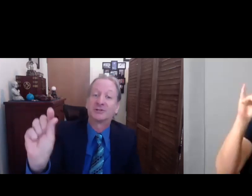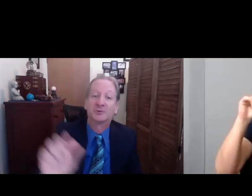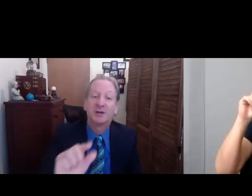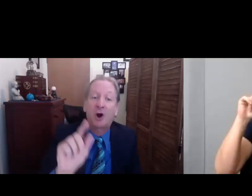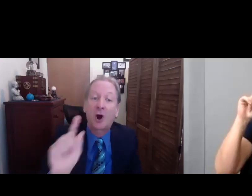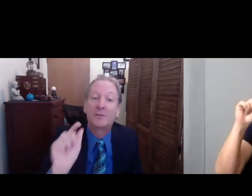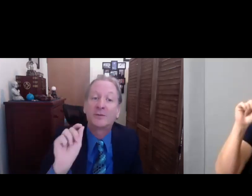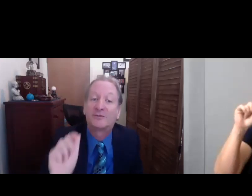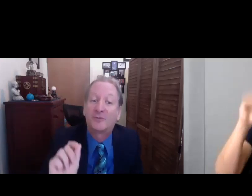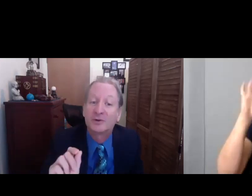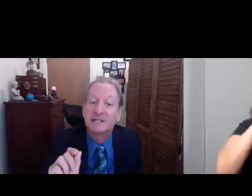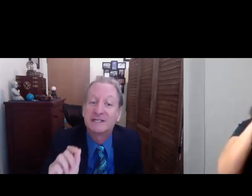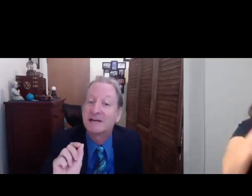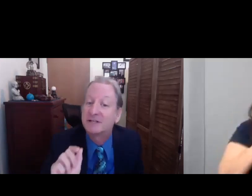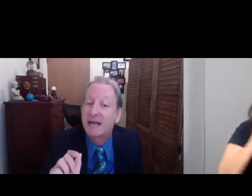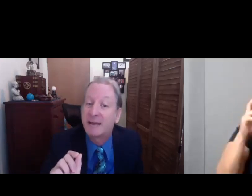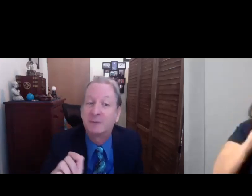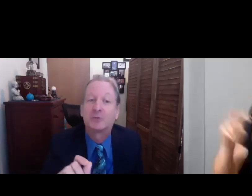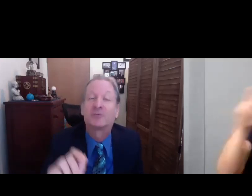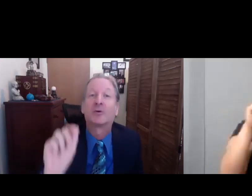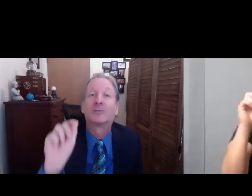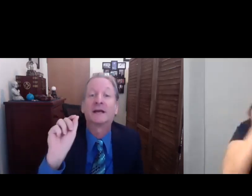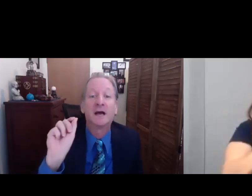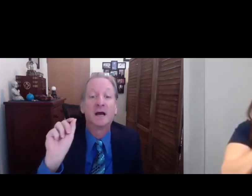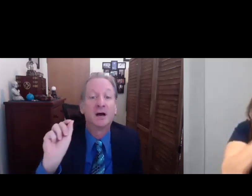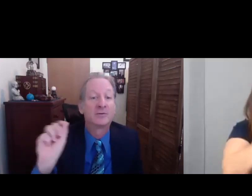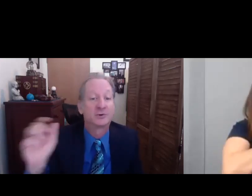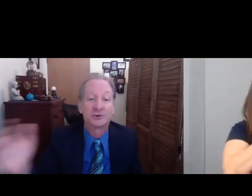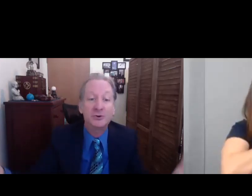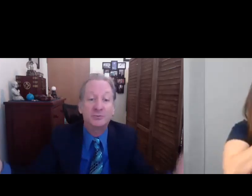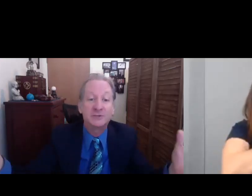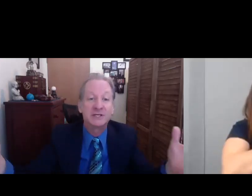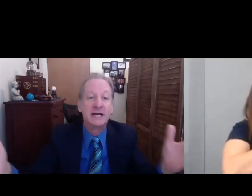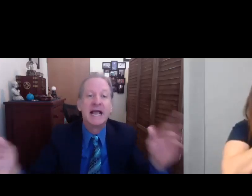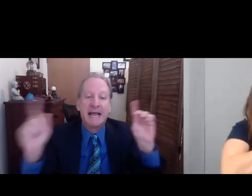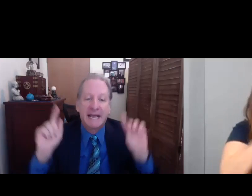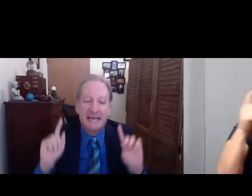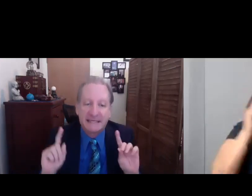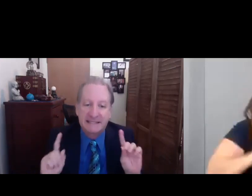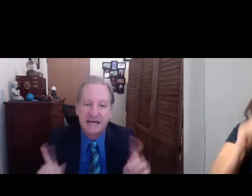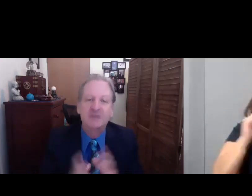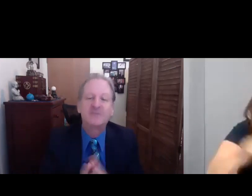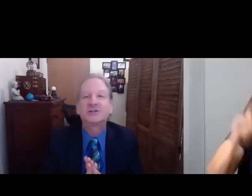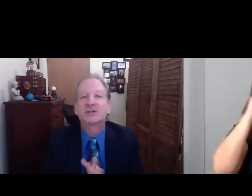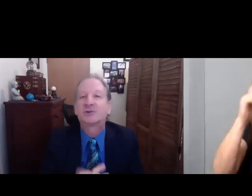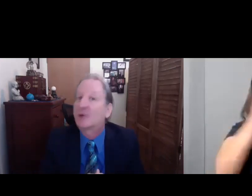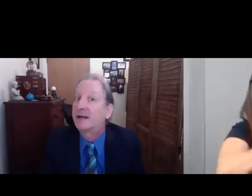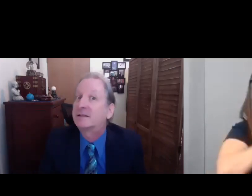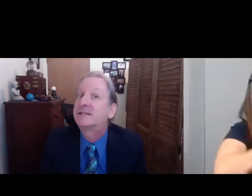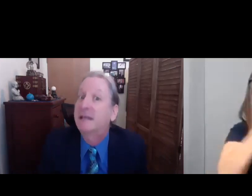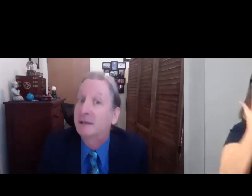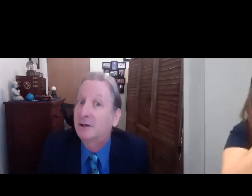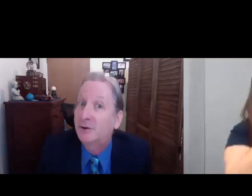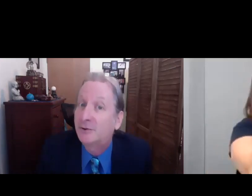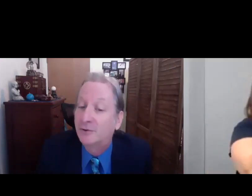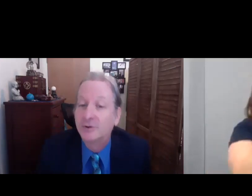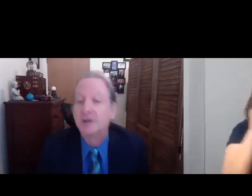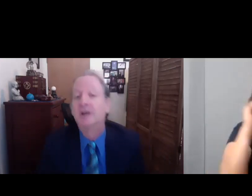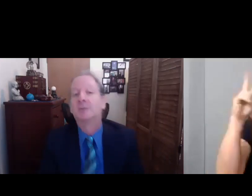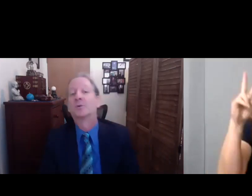through the armed forces entertainment performing for troops. His television credits include